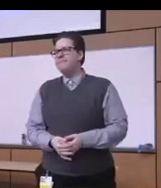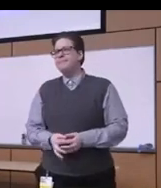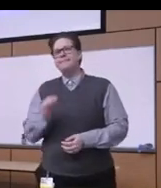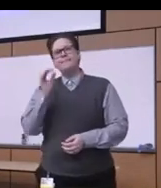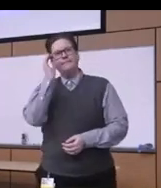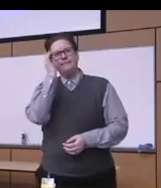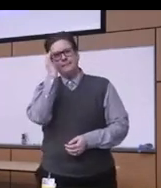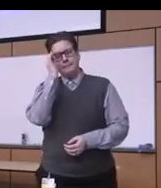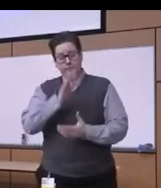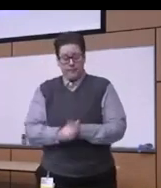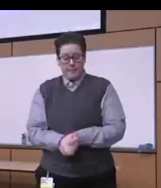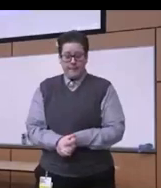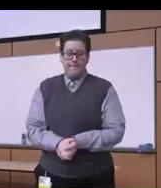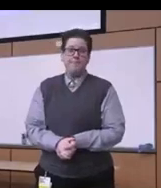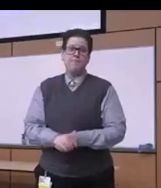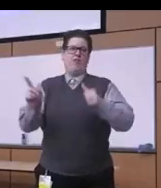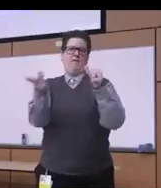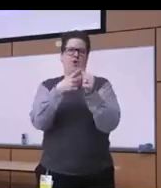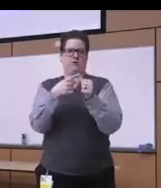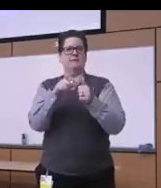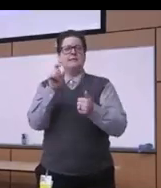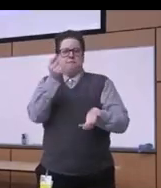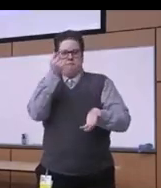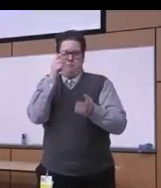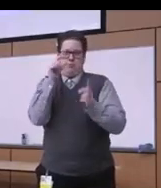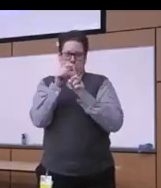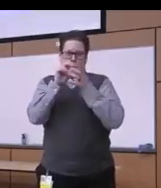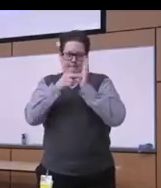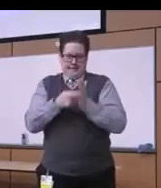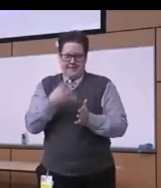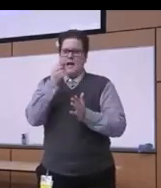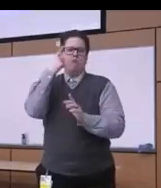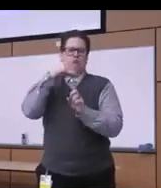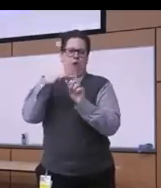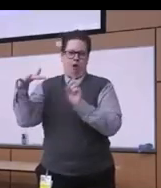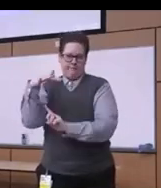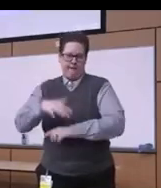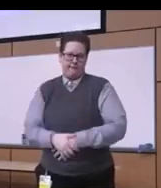the first you know definitions and context here you know as as you know we we talk a lot about